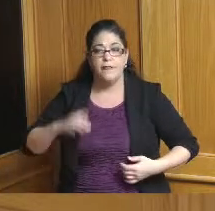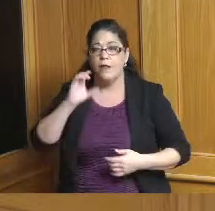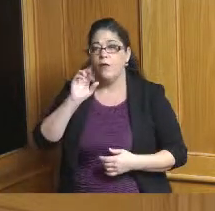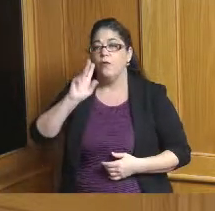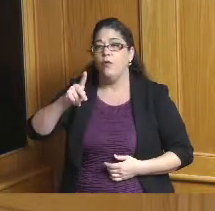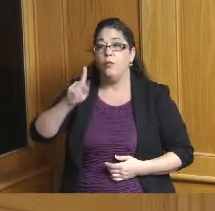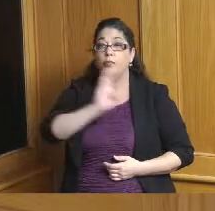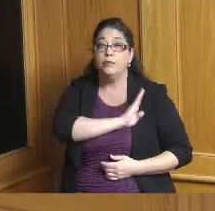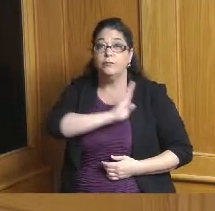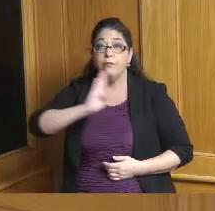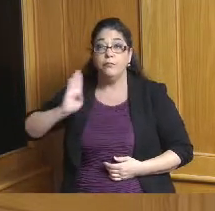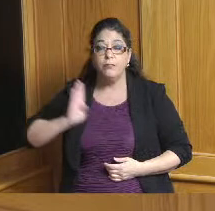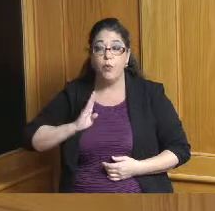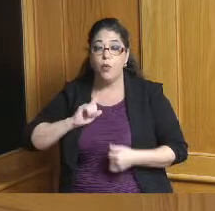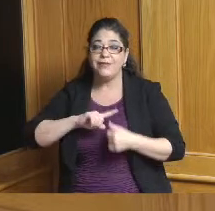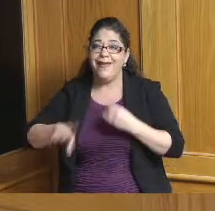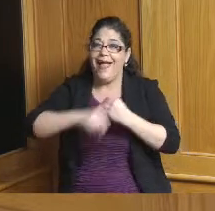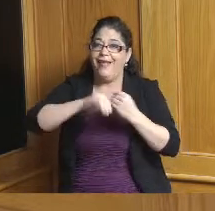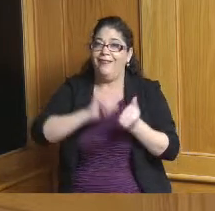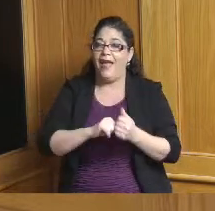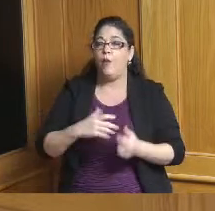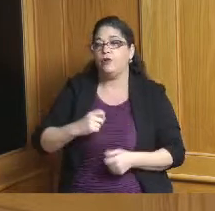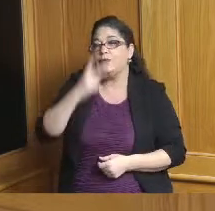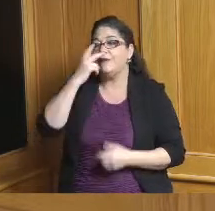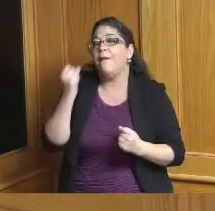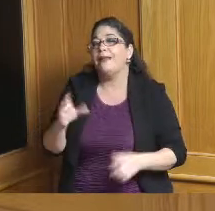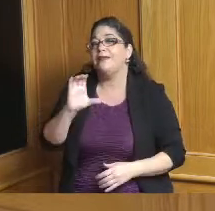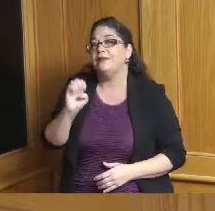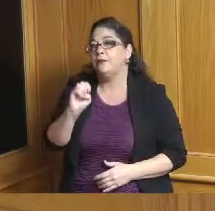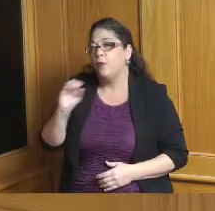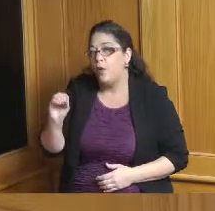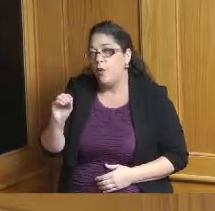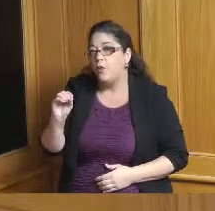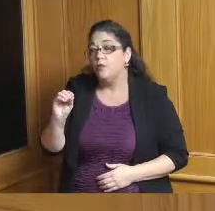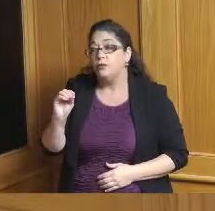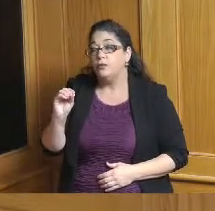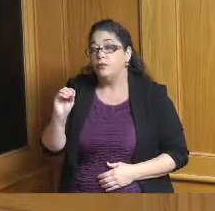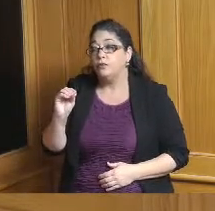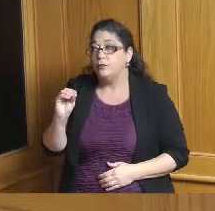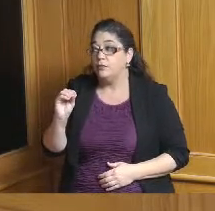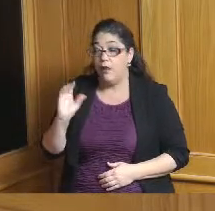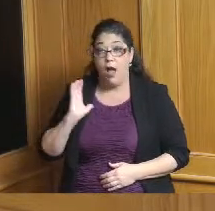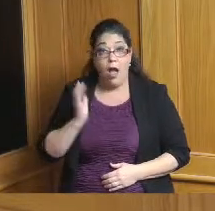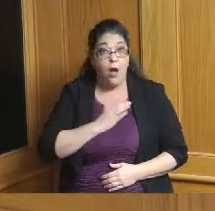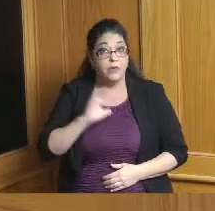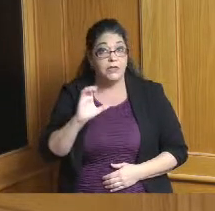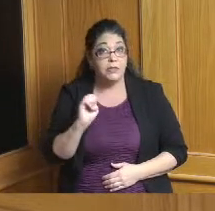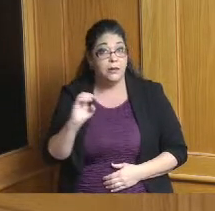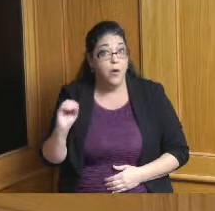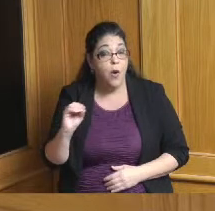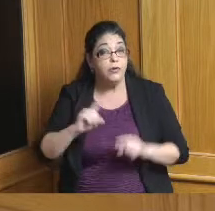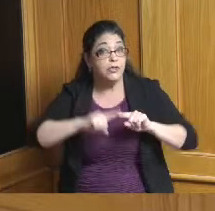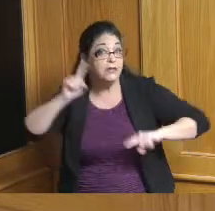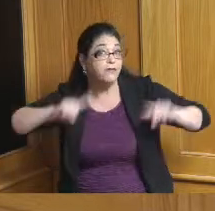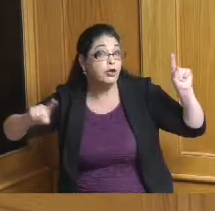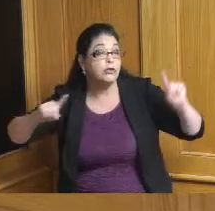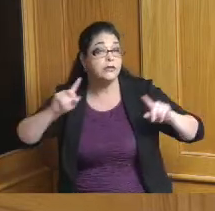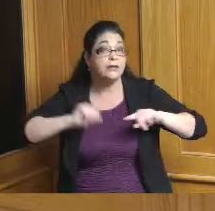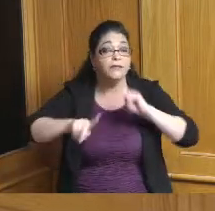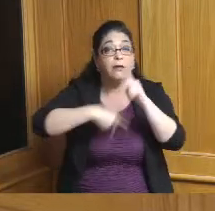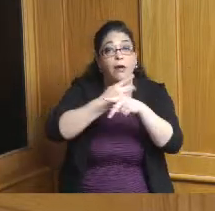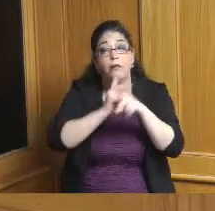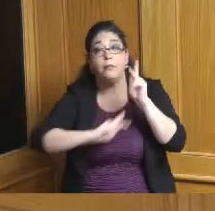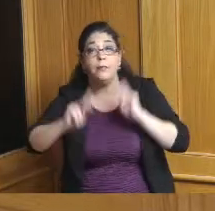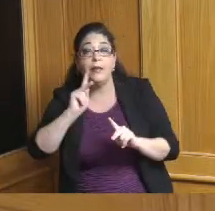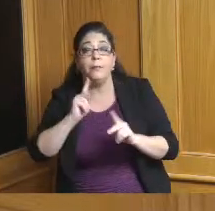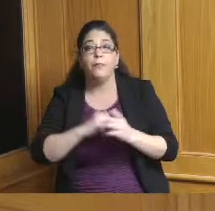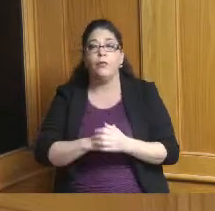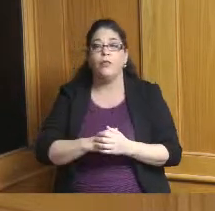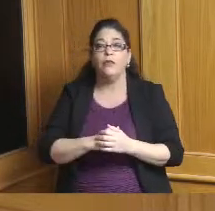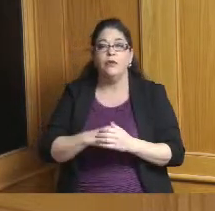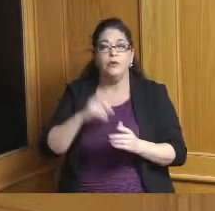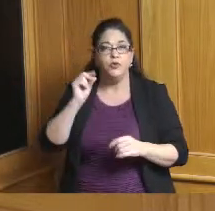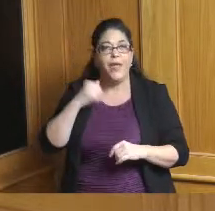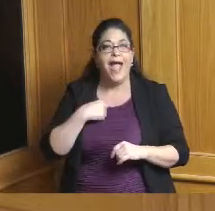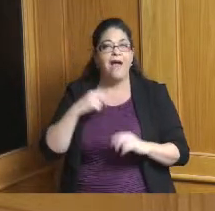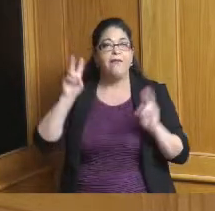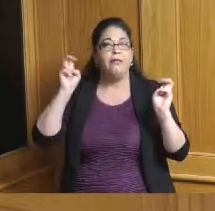I like to see CEOs how diverse are CEOs is there a ladder or is there a ceiling can we move up